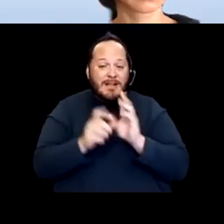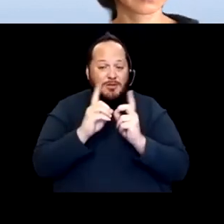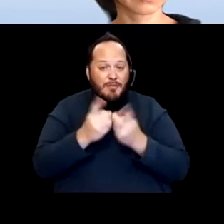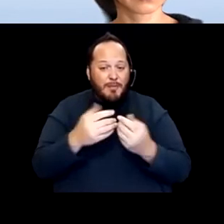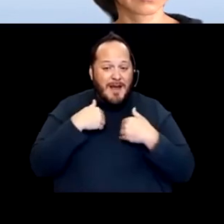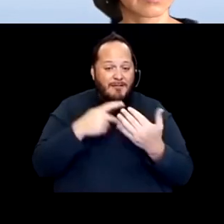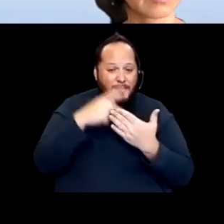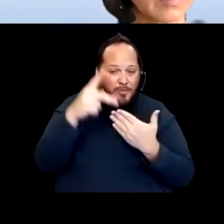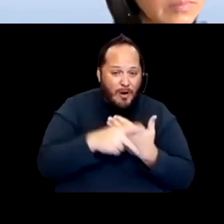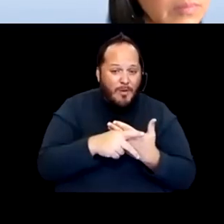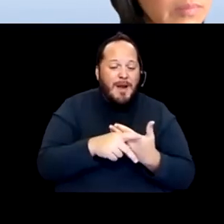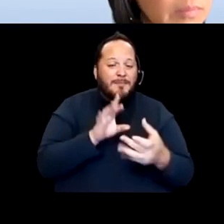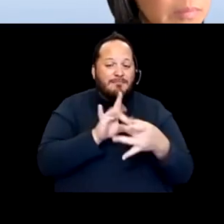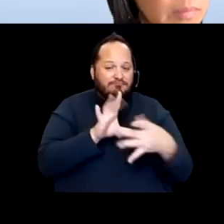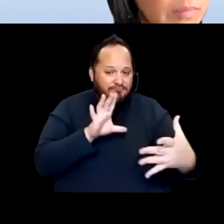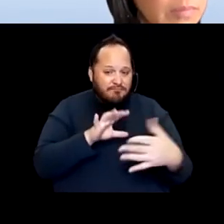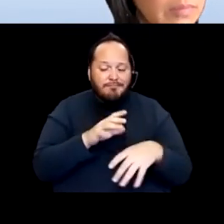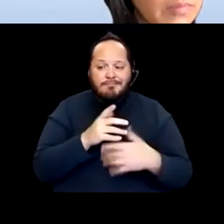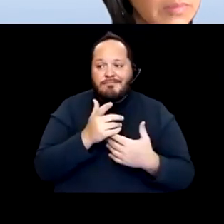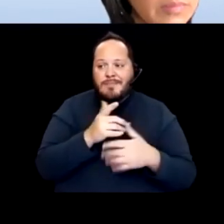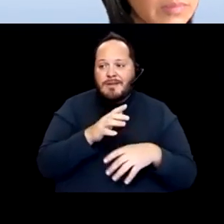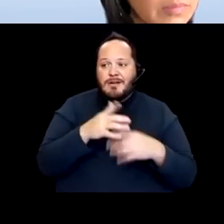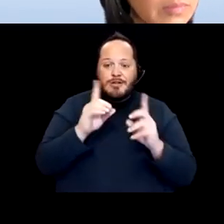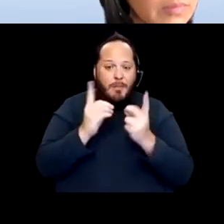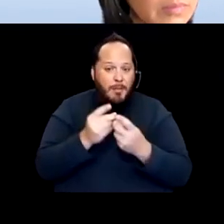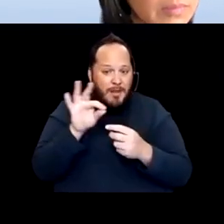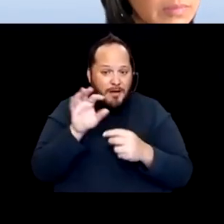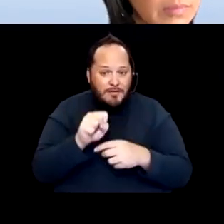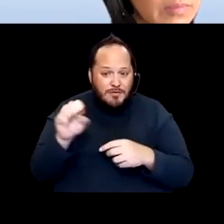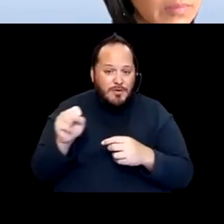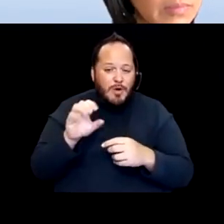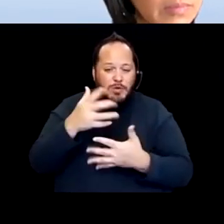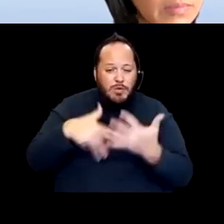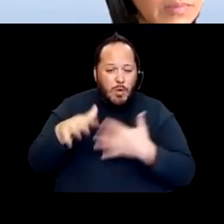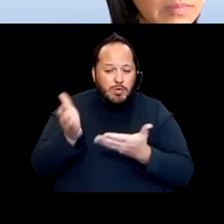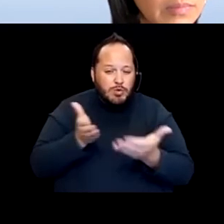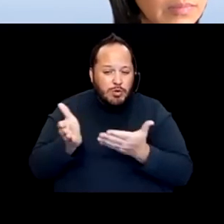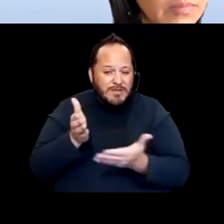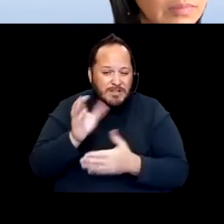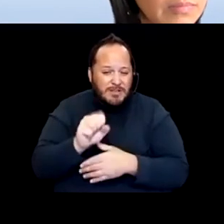Department of Social Services has many programs that delivers. We're thinking about it through IHSS.